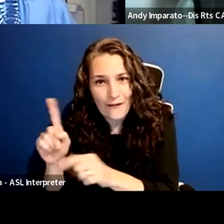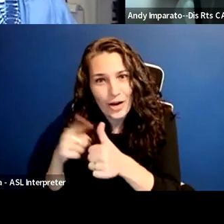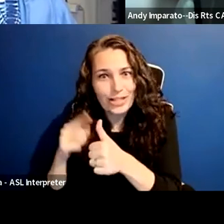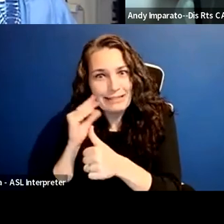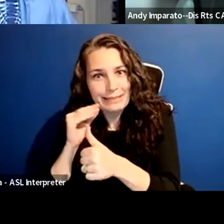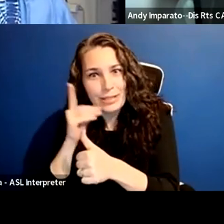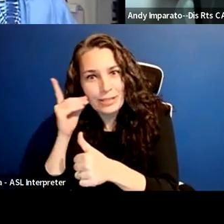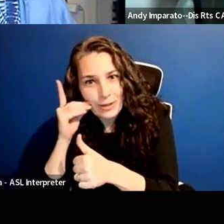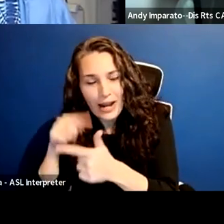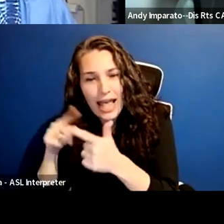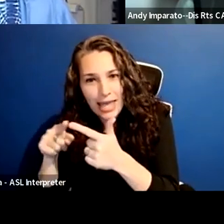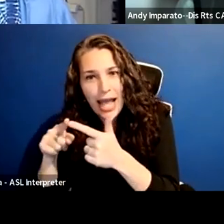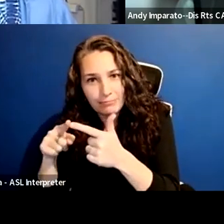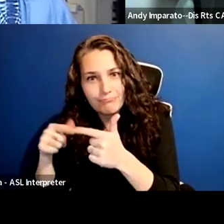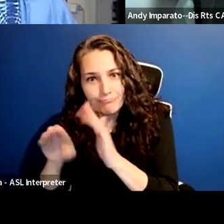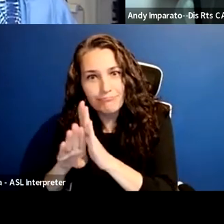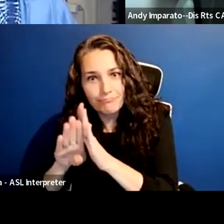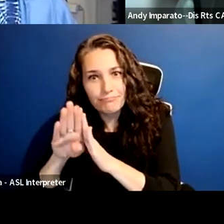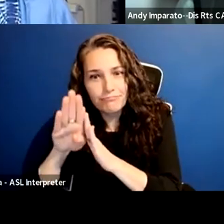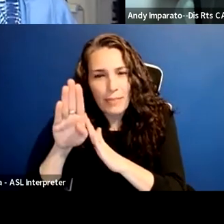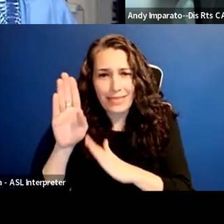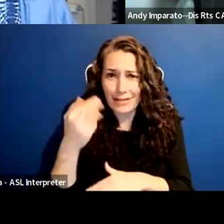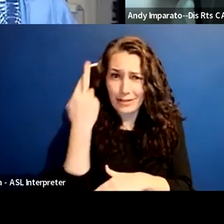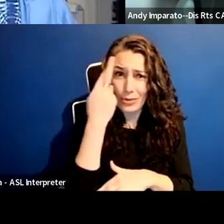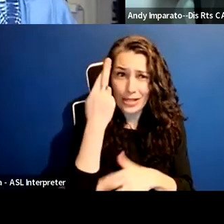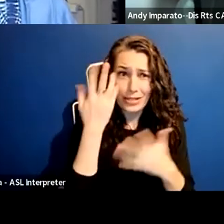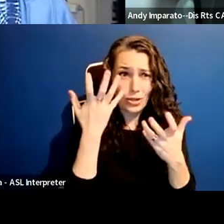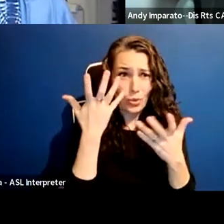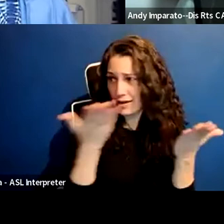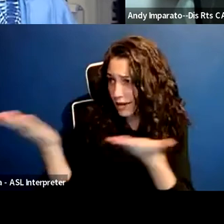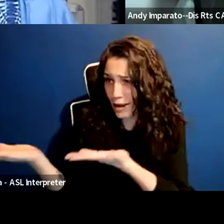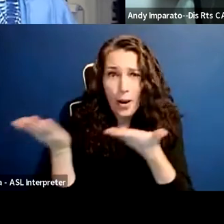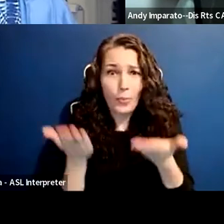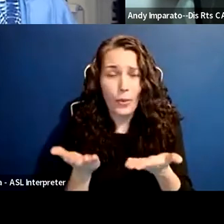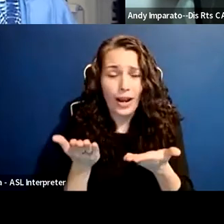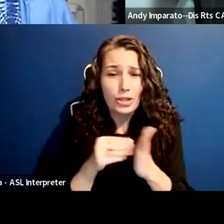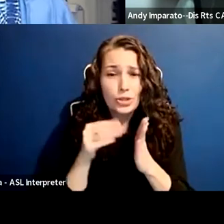when we brought students with intellectual and developmental disabilities into the residence halls on campus.